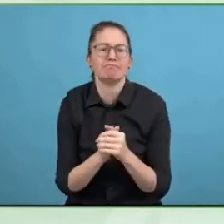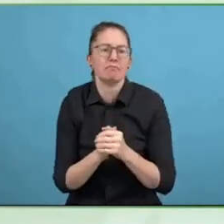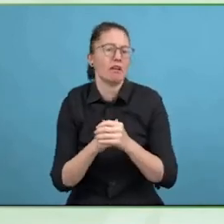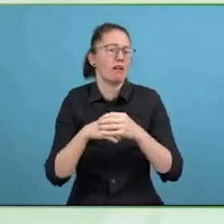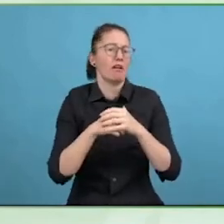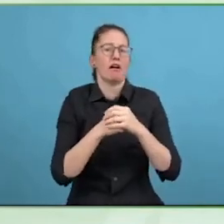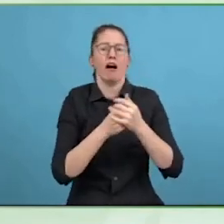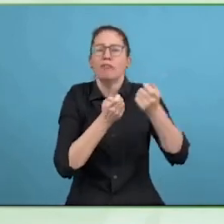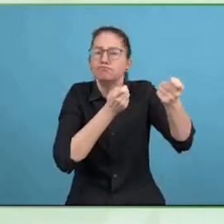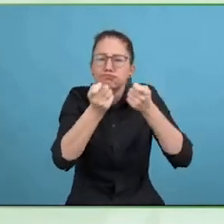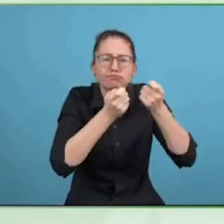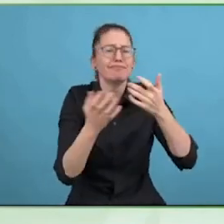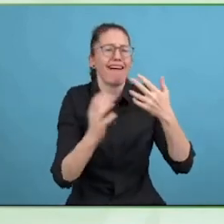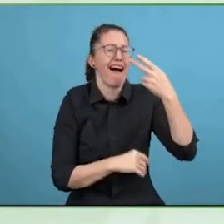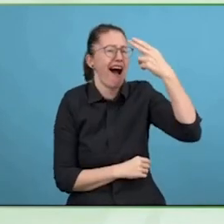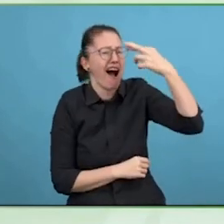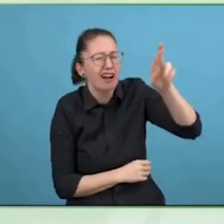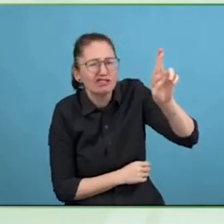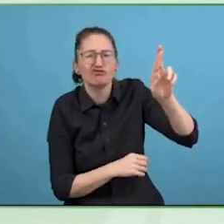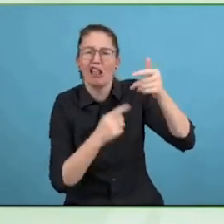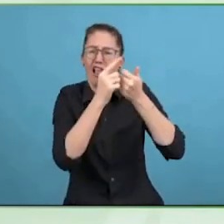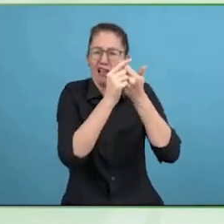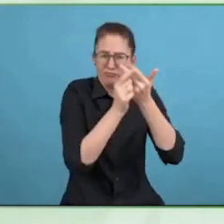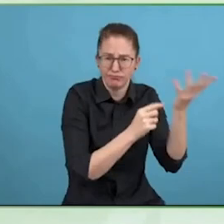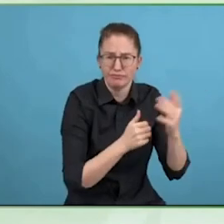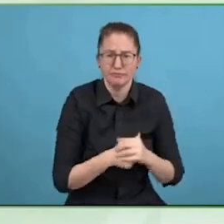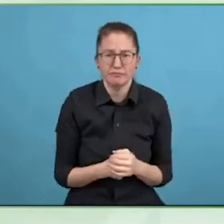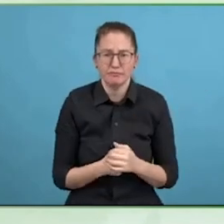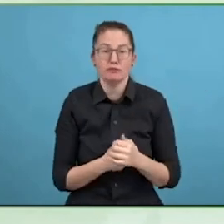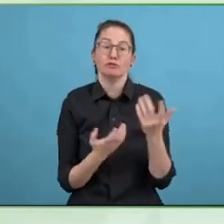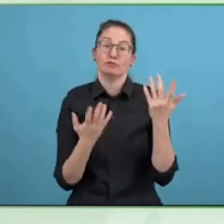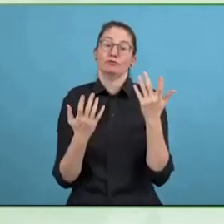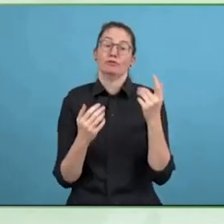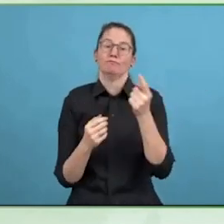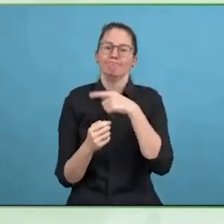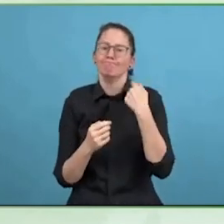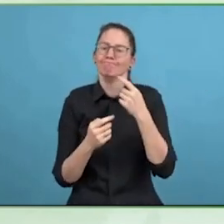matter experts and the group has to be a global representation of